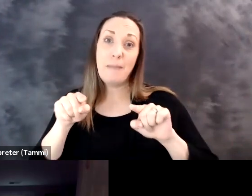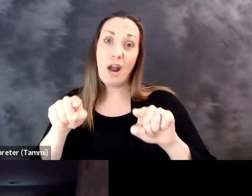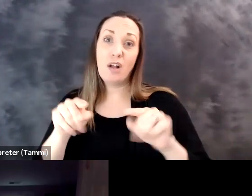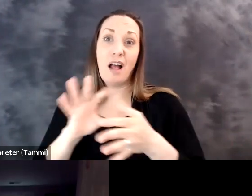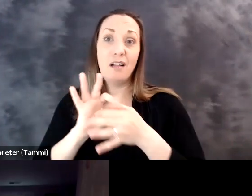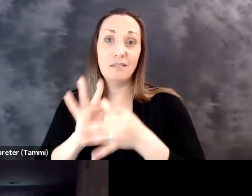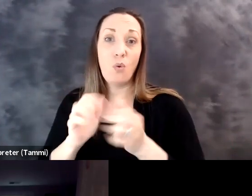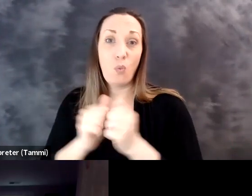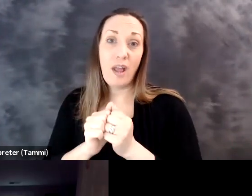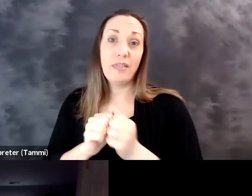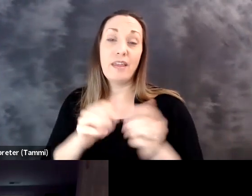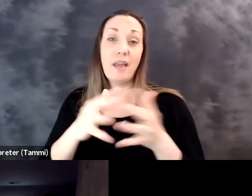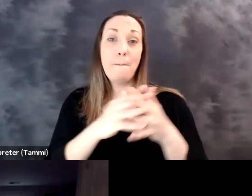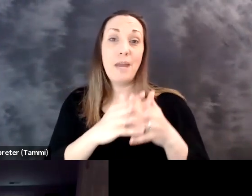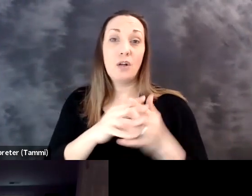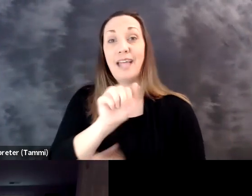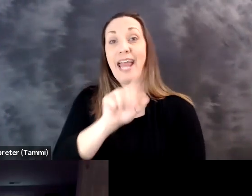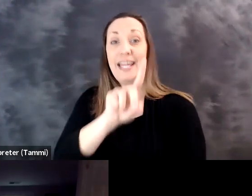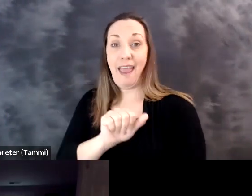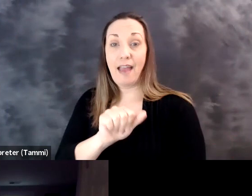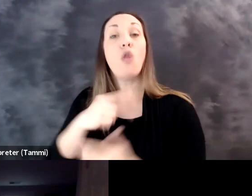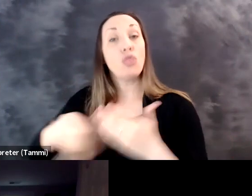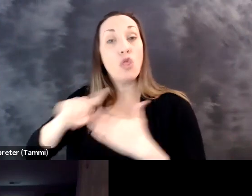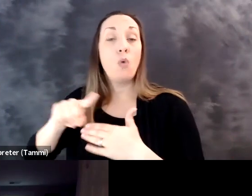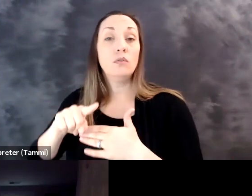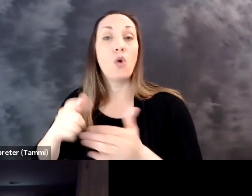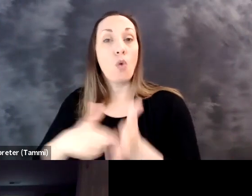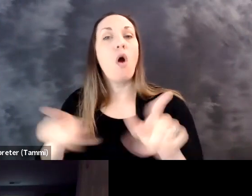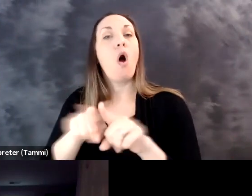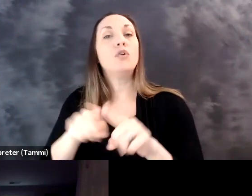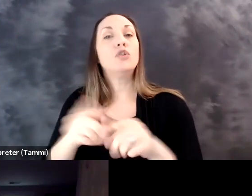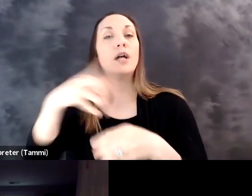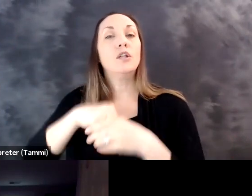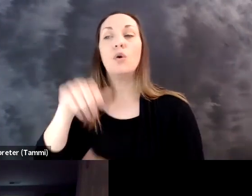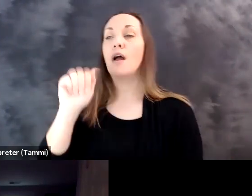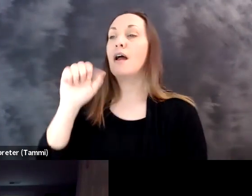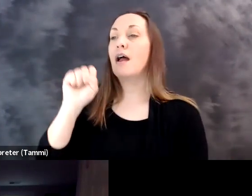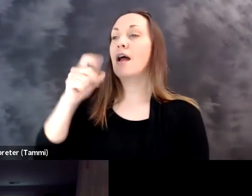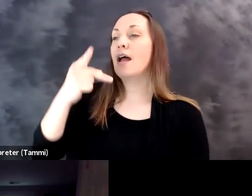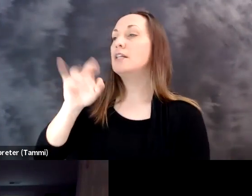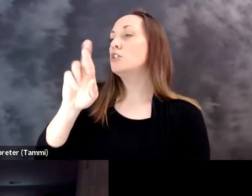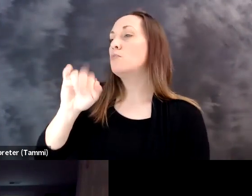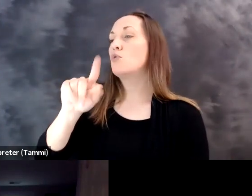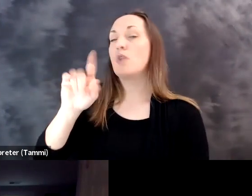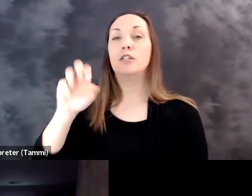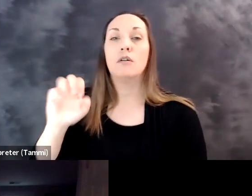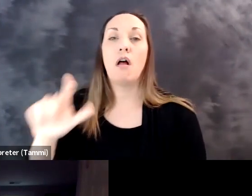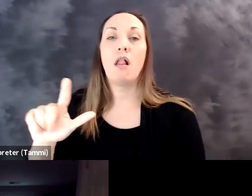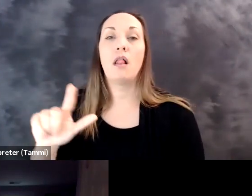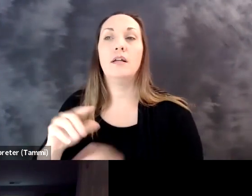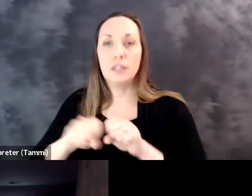And this, these requirements essentially parallel the Americans with Disabilities Americans with Disabilities Act.